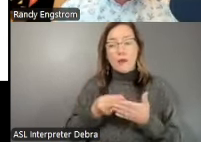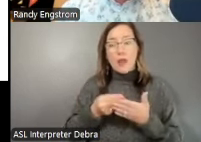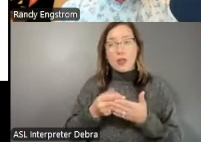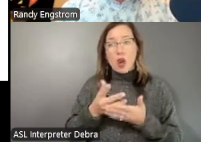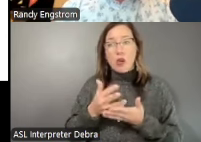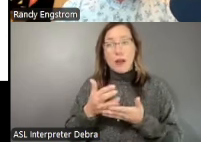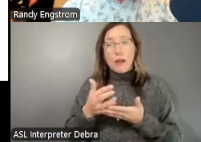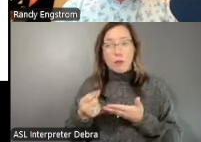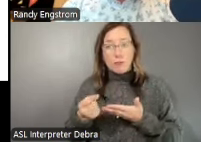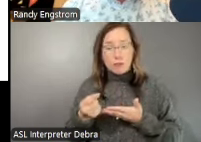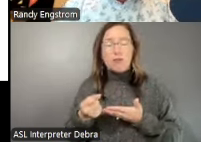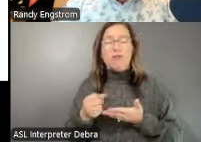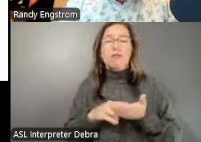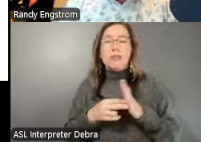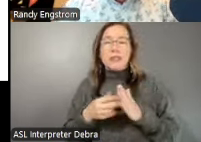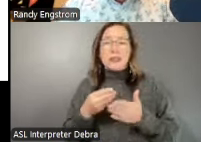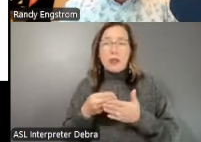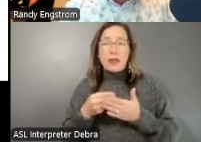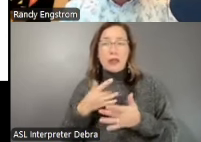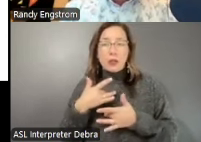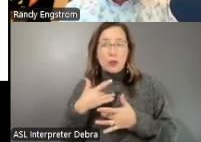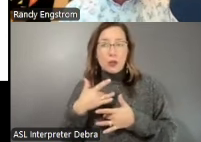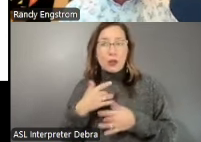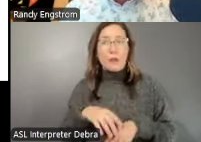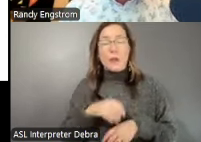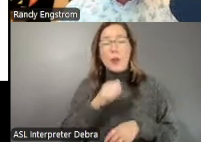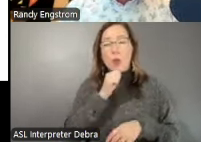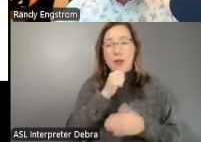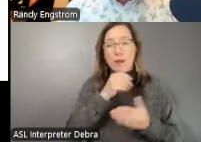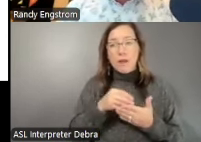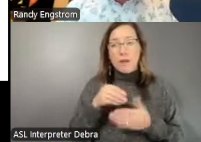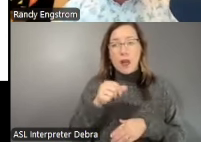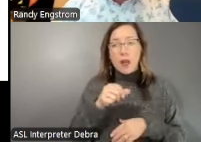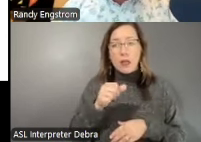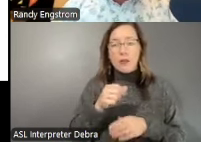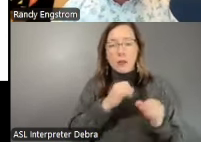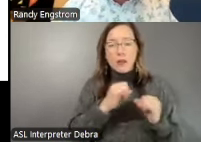which leads to funding concerns. Private funding from individuals and corporations has seemed to